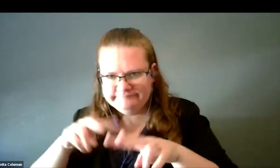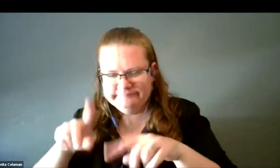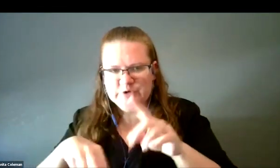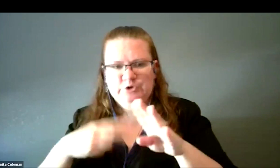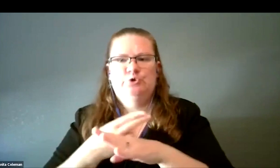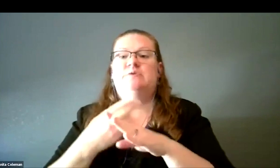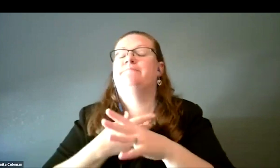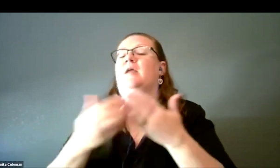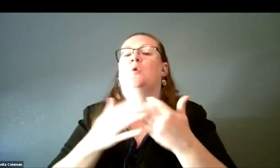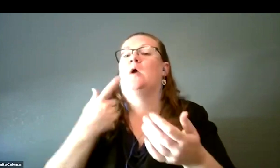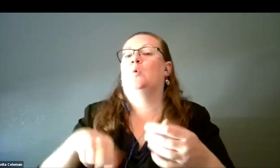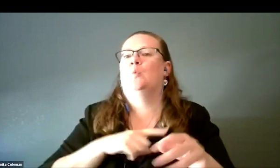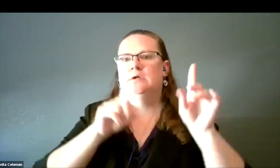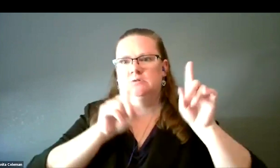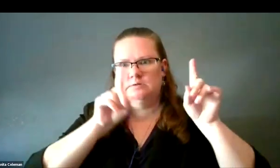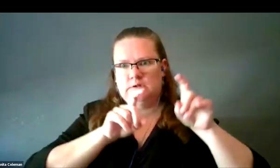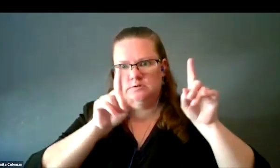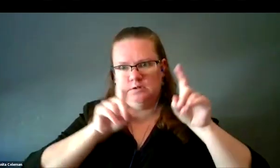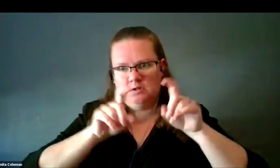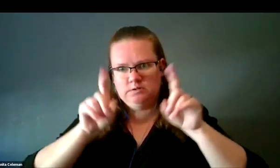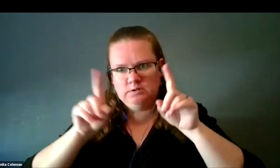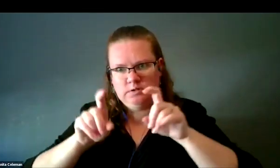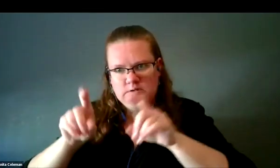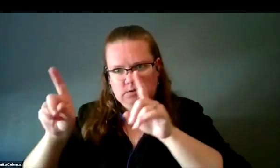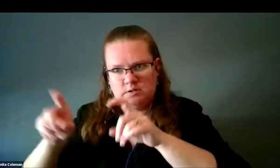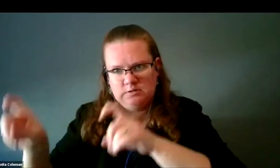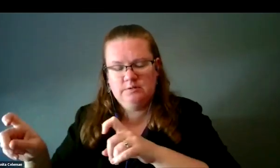Anyway, testing, testing, testing. Then we decided we were going to use